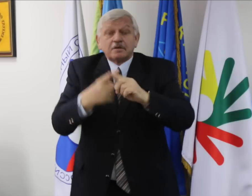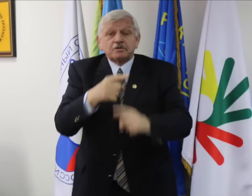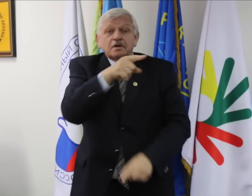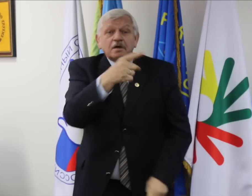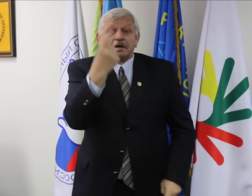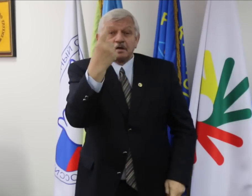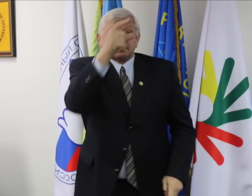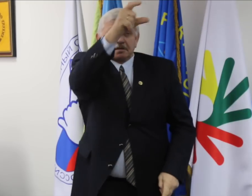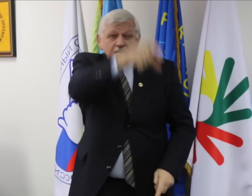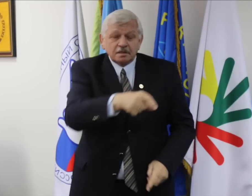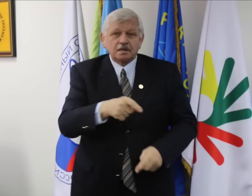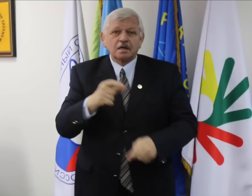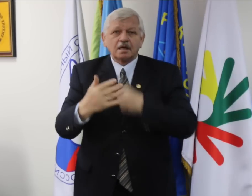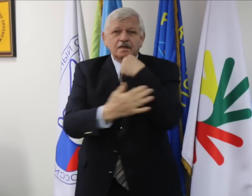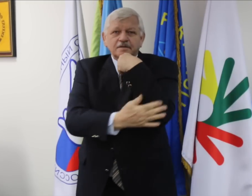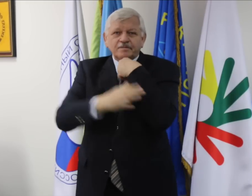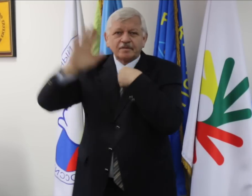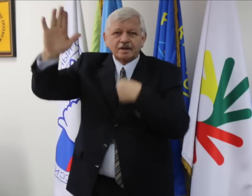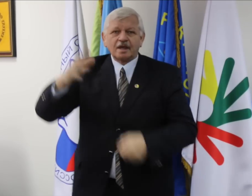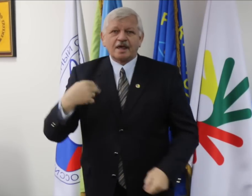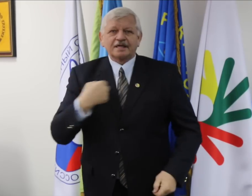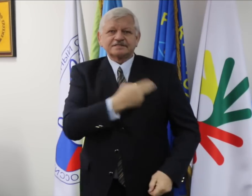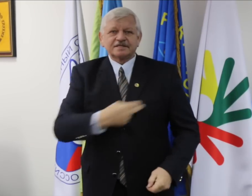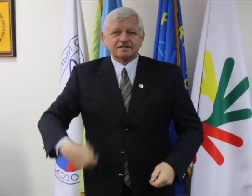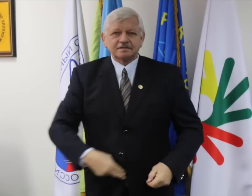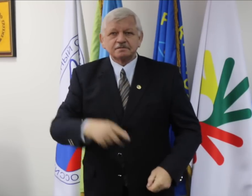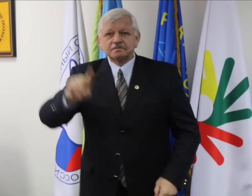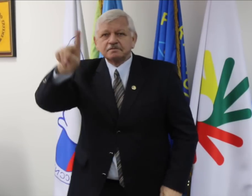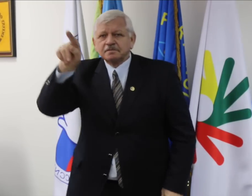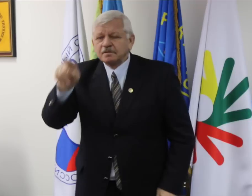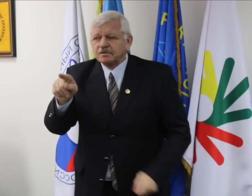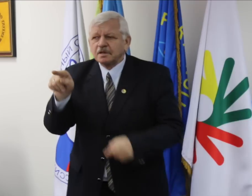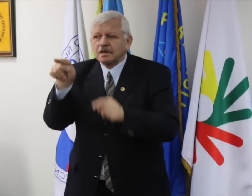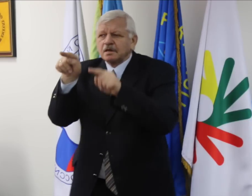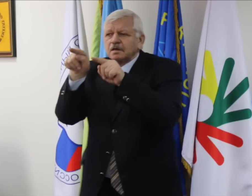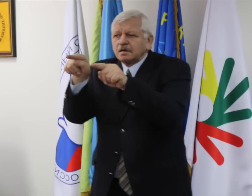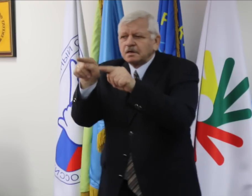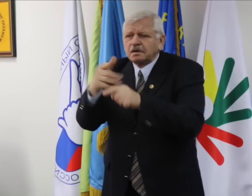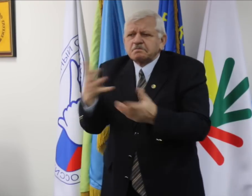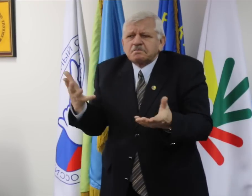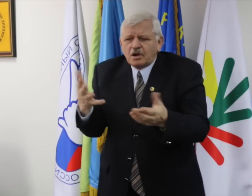Magnitogorsk and so on. Questions from Chinese journalist were asked and one